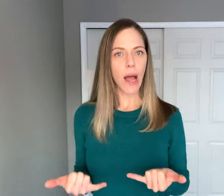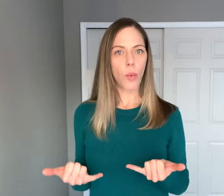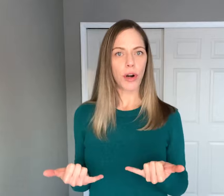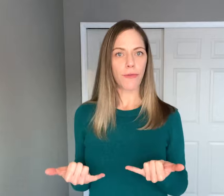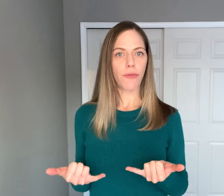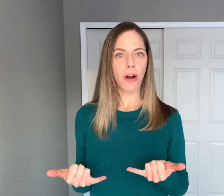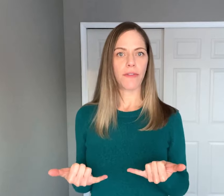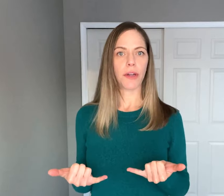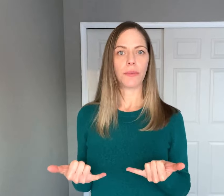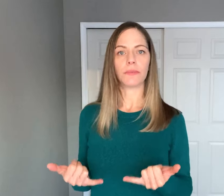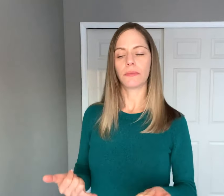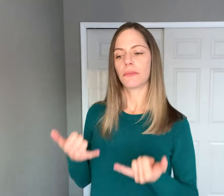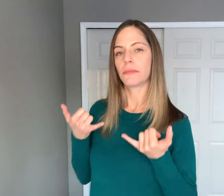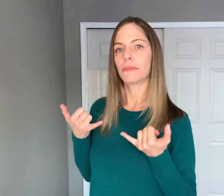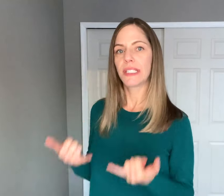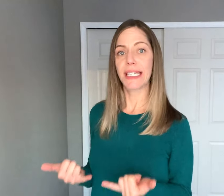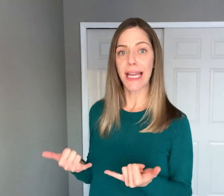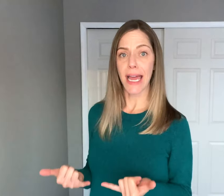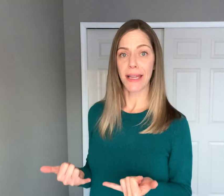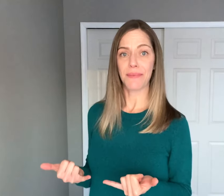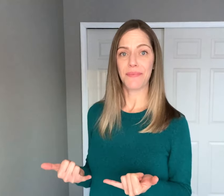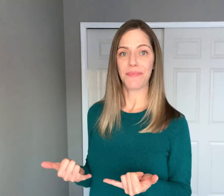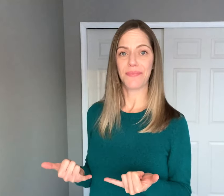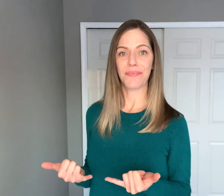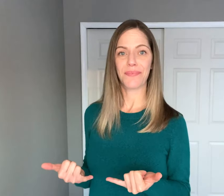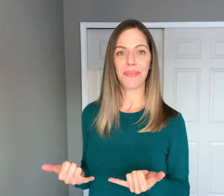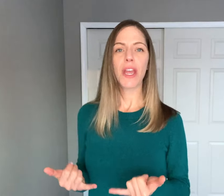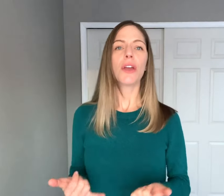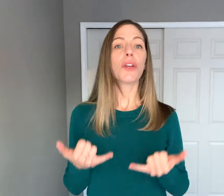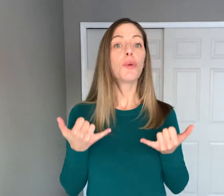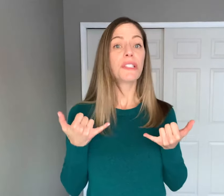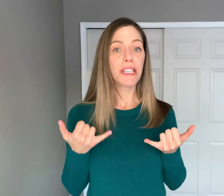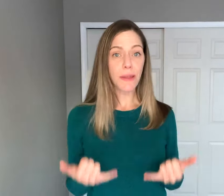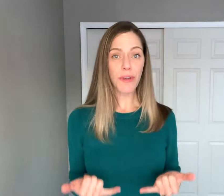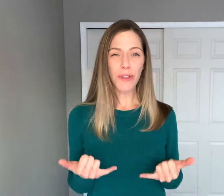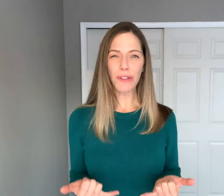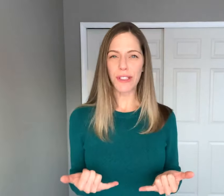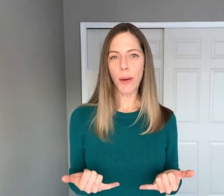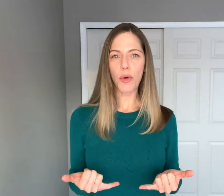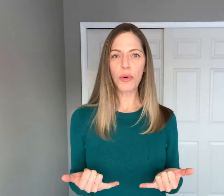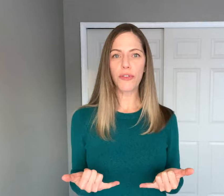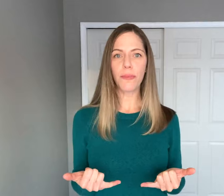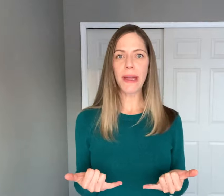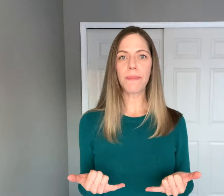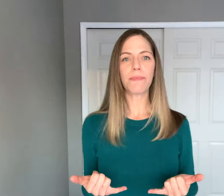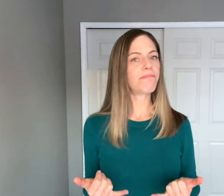downward in front of you. TODAY You will see it with a little double movement -